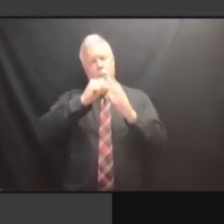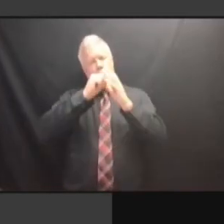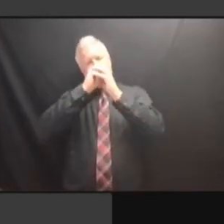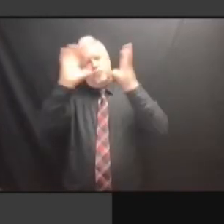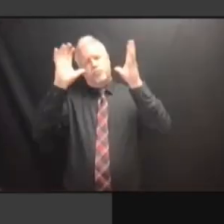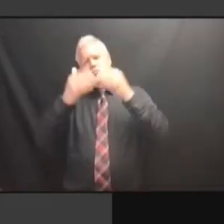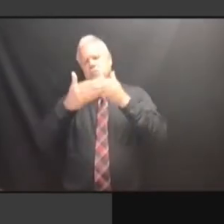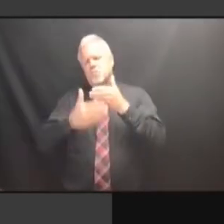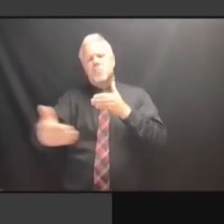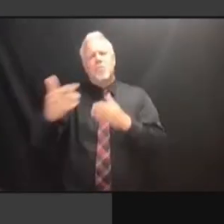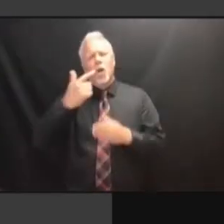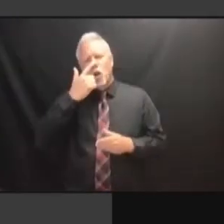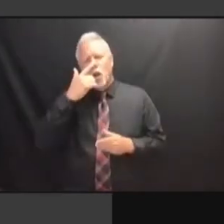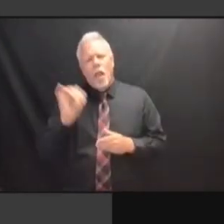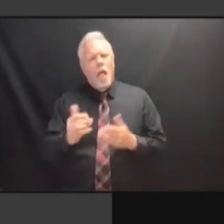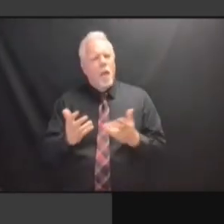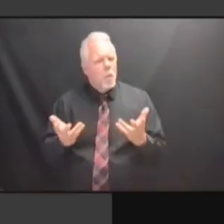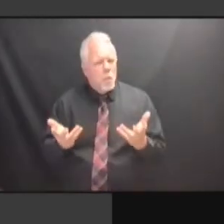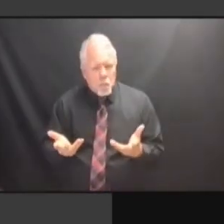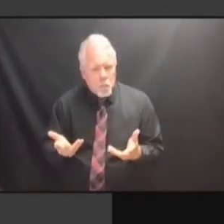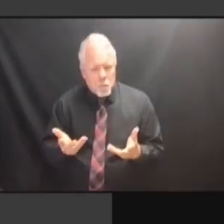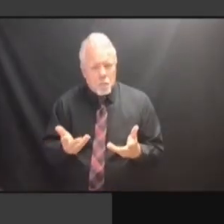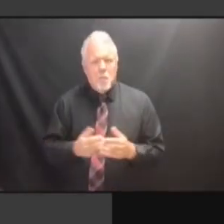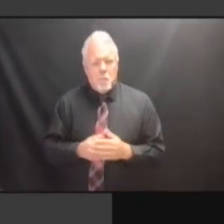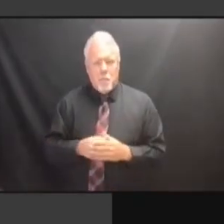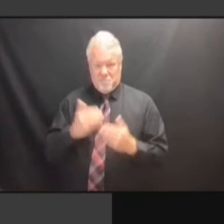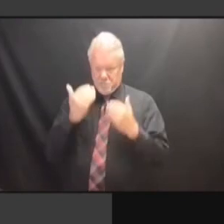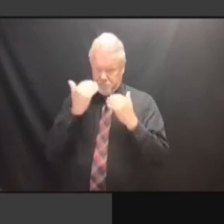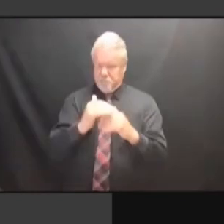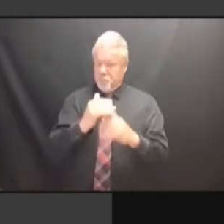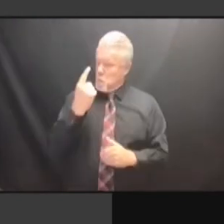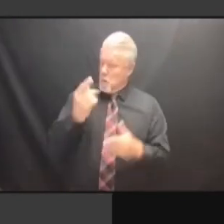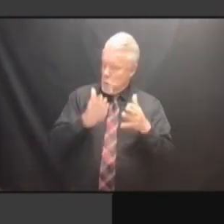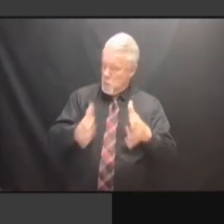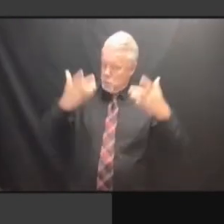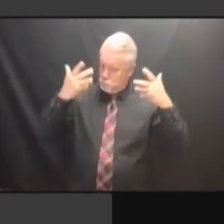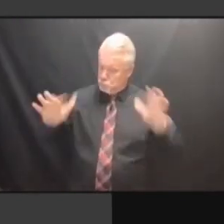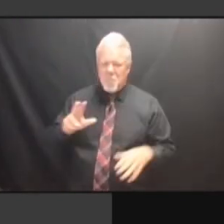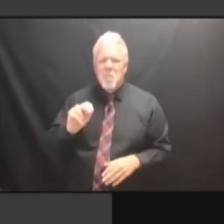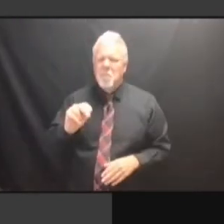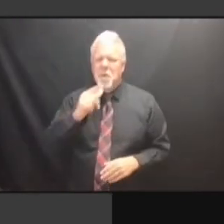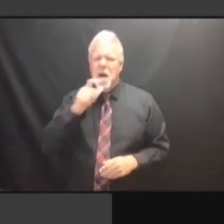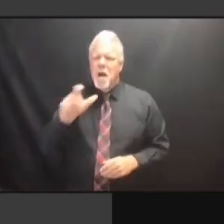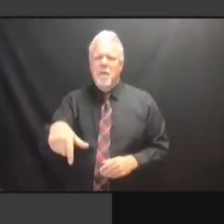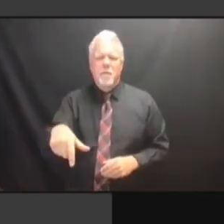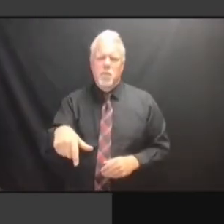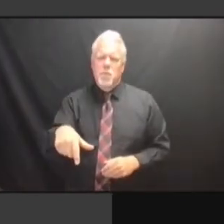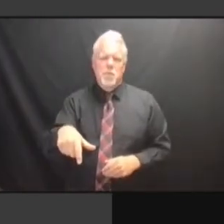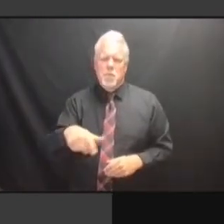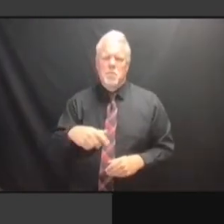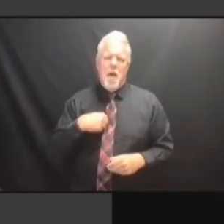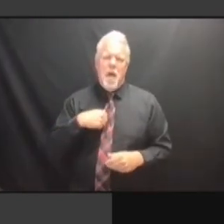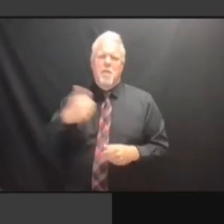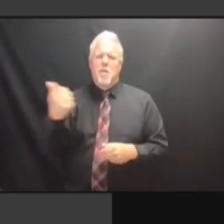BUT I DON'T THINK YOU CAN SAY THIS IS THE BUT I DON'T THINK YOU CAN SAY THIS IS THE WAY BUT I DON'T THINK YOU CAN SAY THIS IS THE WAY WE BUT I DON'T THINK YOU CAN SAY THIS IS THE WAY WE HAVE BUT I DON'T THINK YOU CAN SAY THIS IS THE WAY WE HAVE TO BUT I DON'T THINK YOU CAN SAY THIS IS THE WAY WE HAVE TO BE. THIS IS THE WAY WE HAVE TO BE. THIS IS THE WAY WE HAVE TO BE. >> THIS IS THE WAY WE HAVE TO BE. >> WE THIS IS THE WAY WE HAVE TO BE. >> WE DON'T THIS IS THE WAY WE HAVE TO BE. >> WE DON'T DISAGREE THIS IS THE WAY WE HAVE TO BE. >> WE DON'T DISAGREE WITH THIS IS THE WAY WE HAVE TO BE. >> WE DON'T DISAGREE WITH THAT. WE DON'T DISAGREE WITH THAT. WE DON'T DISAGREE WITH THAT. HAVING WE DON'T DISAGREE WITH THAT. HAVING TALKED WE DON'T DISAGREE WITH THAT. HAVING TALKED WITH WE DON'T DISAGREE WITH THAT. HAVING TALKED WITH BILL WE DON'T DISAGREE WITH THAT. HAVING TALKED WITH BILL CROSS, HAVING TALKED WITH BILL CROSS, HAVING TALKED WITH BILL CROSS, WHAT HAVING TALKED WITH BILL CROSS, WHAT HE'S